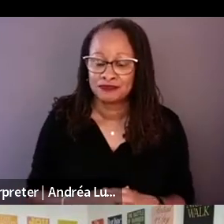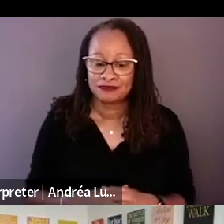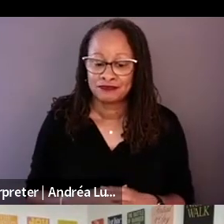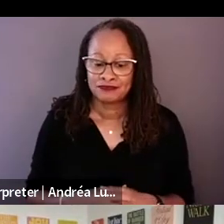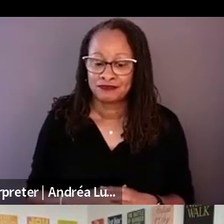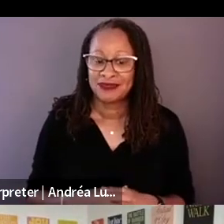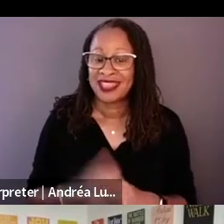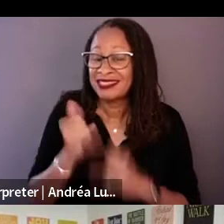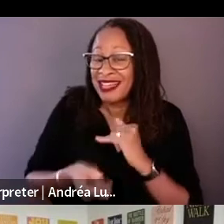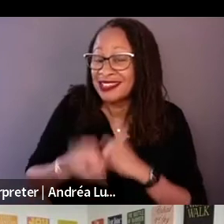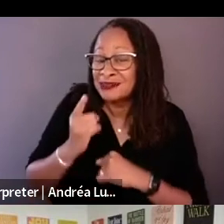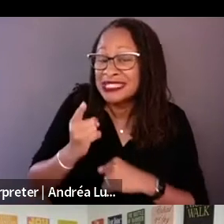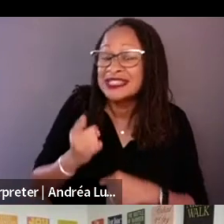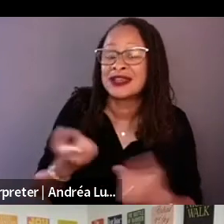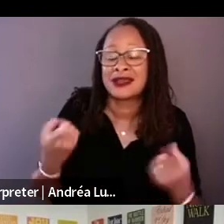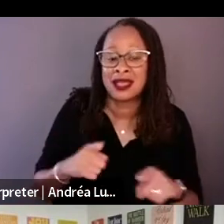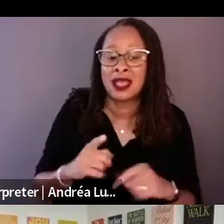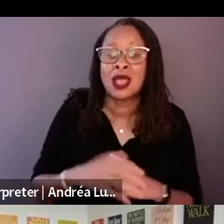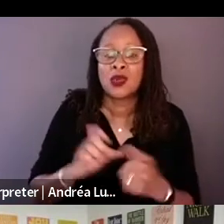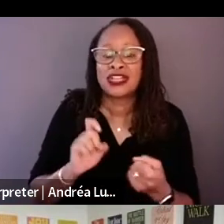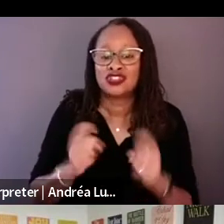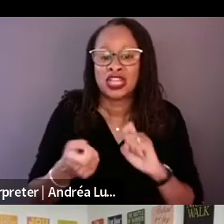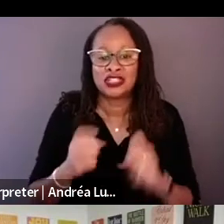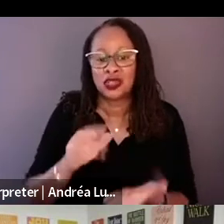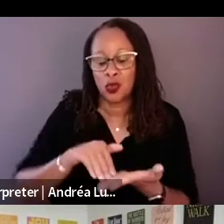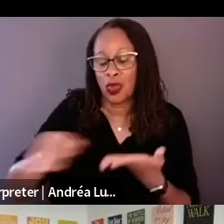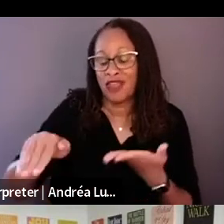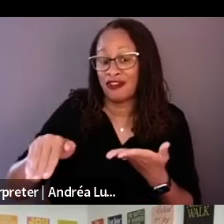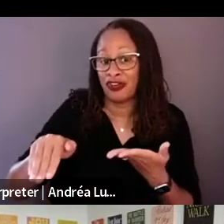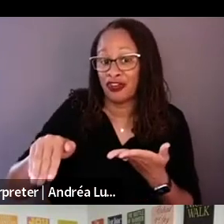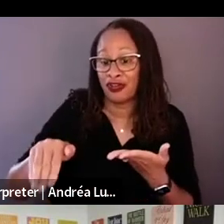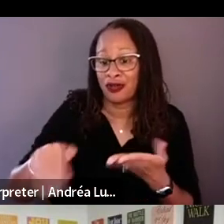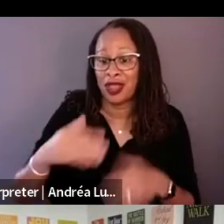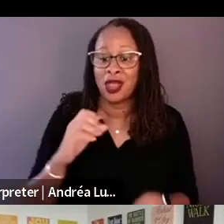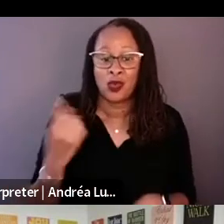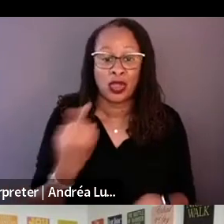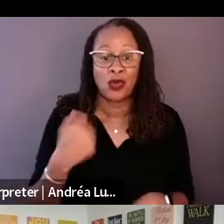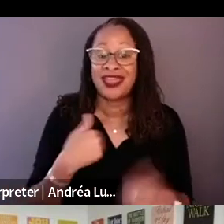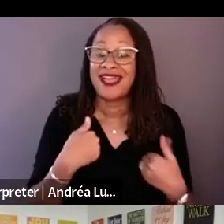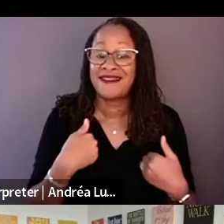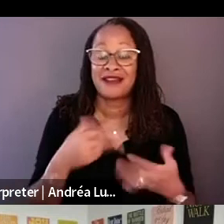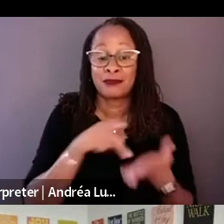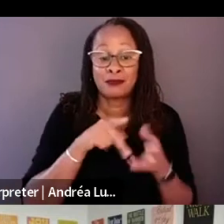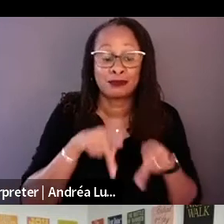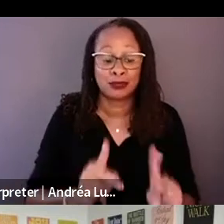only had permission to use footage of her handings and her voice because she wanted to protect her